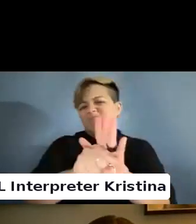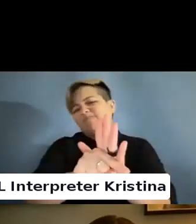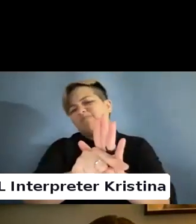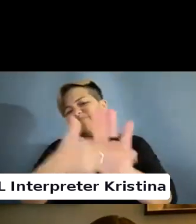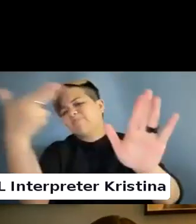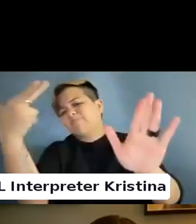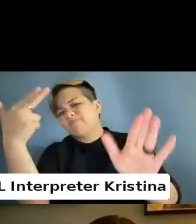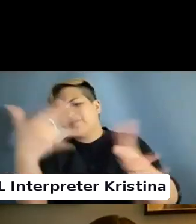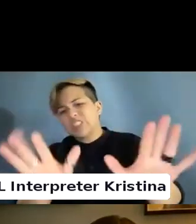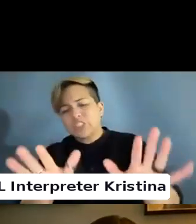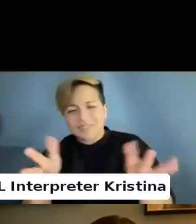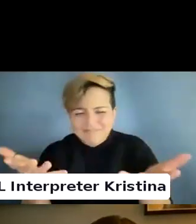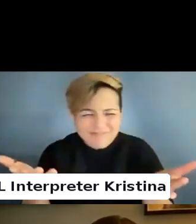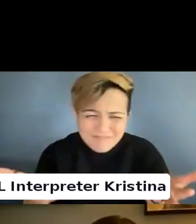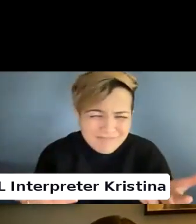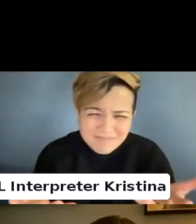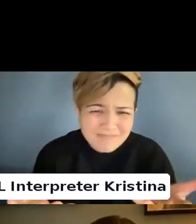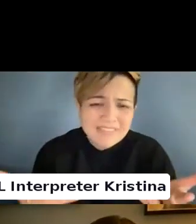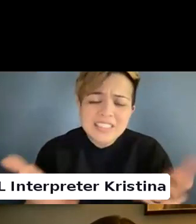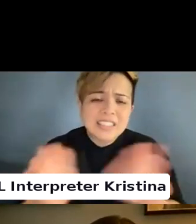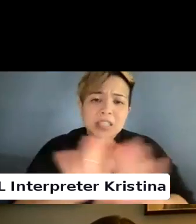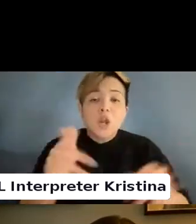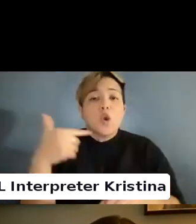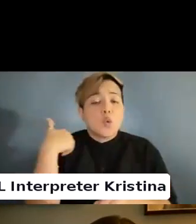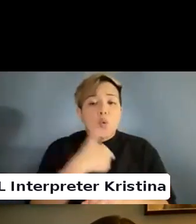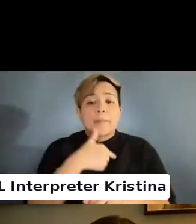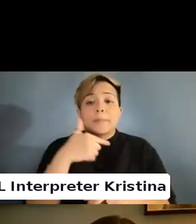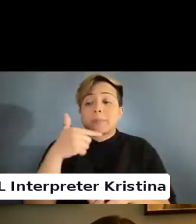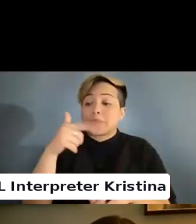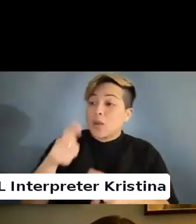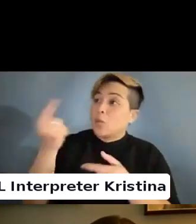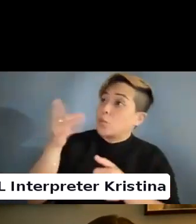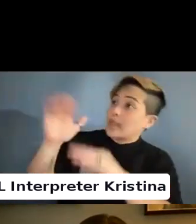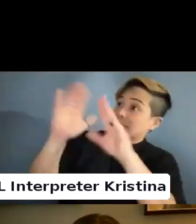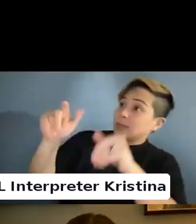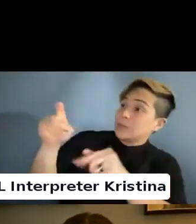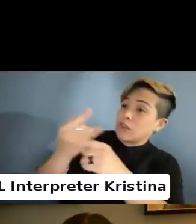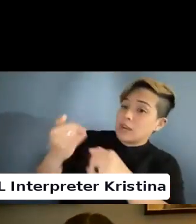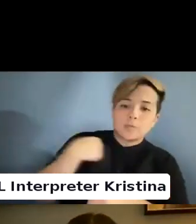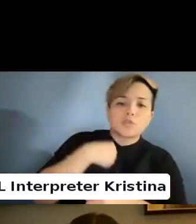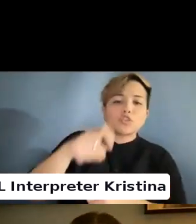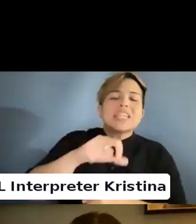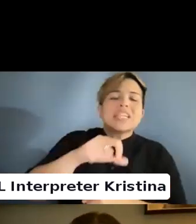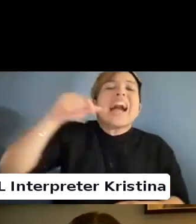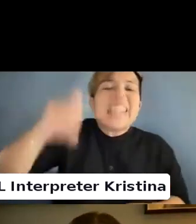So I think that we need it. The way the systems are right now. We should not need a medical diagnosis to access this.